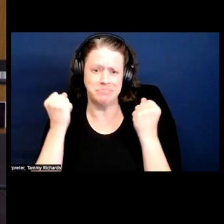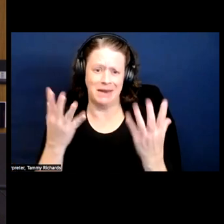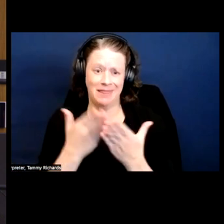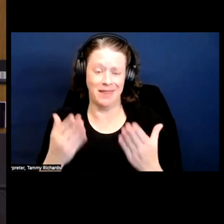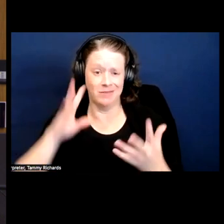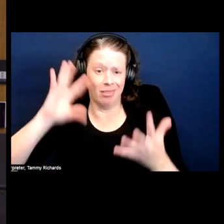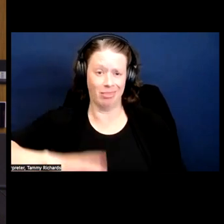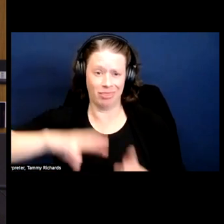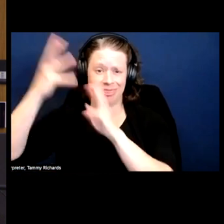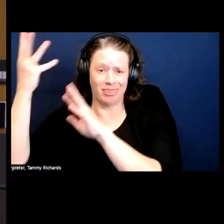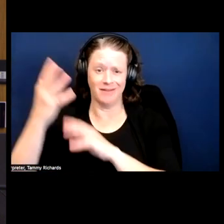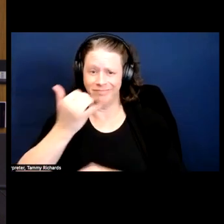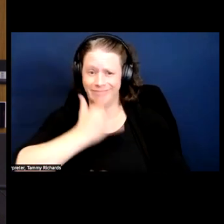A lot of things are going wrong!